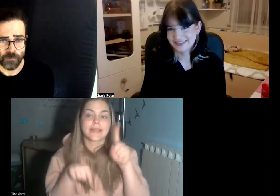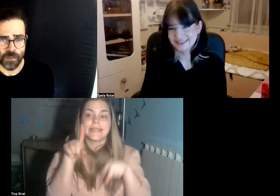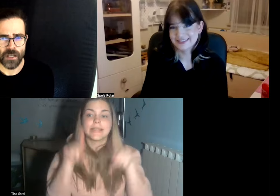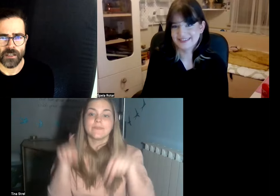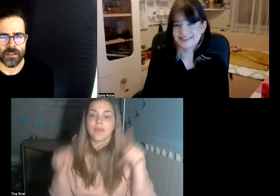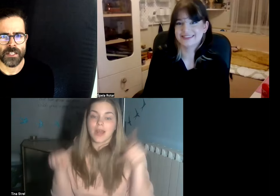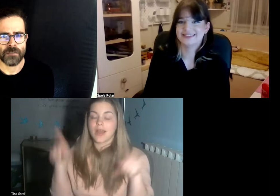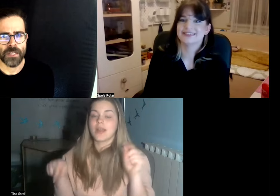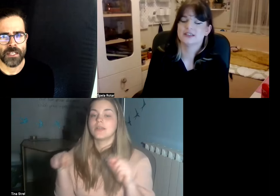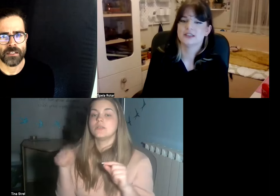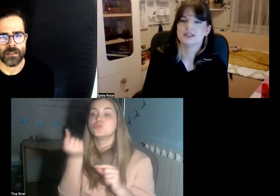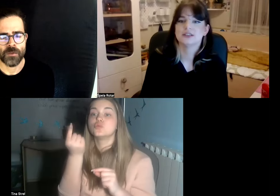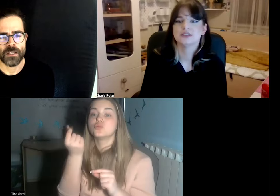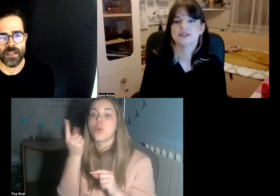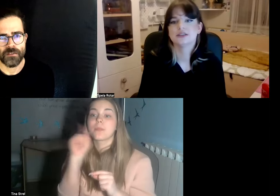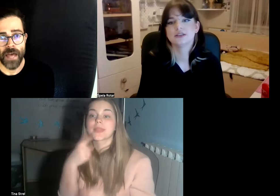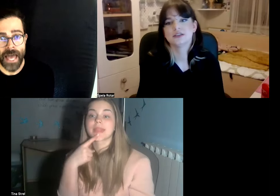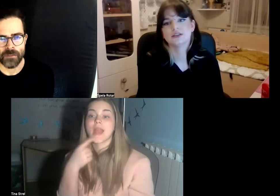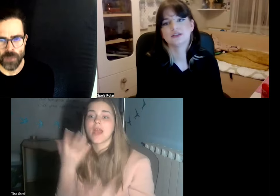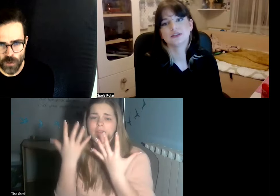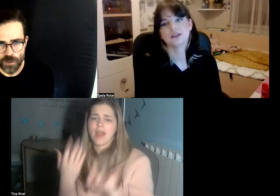that that doesn't mean that we are deaf and mute